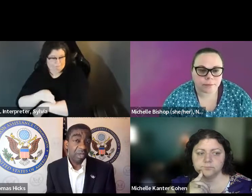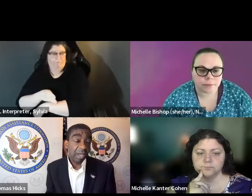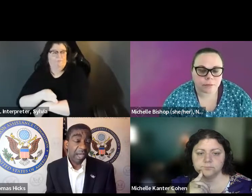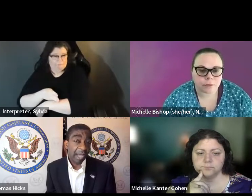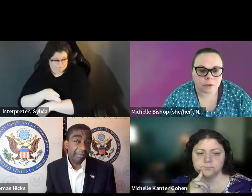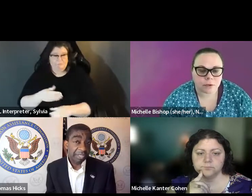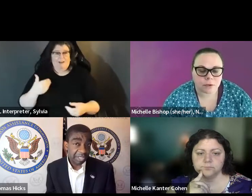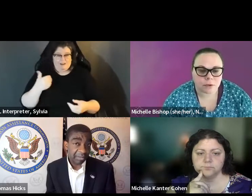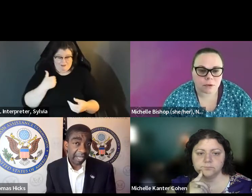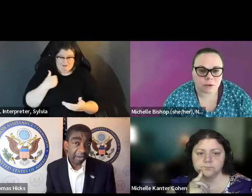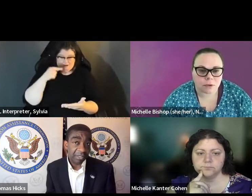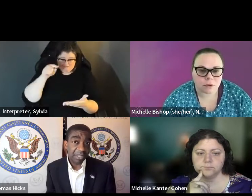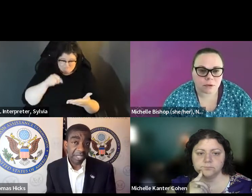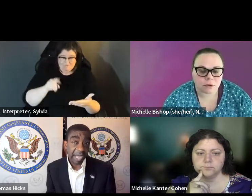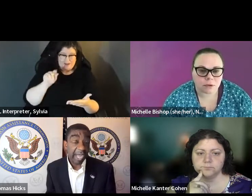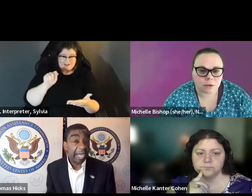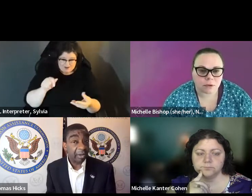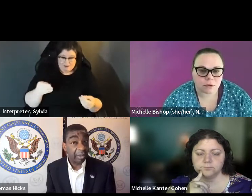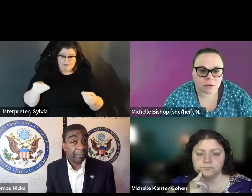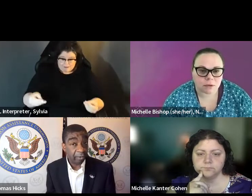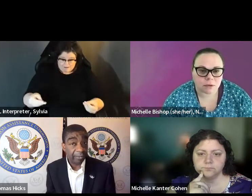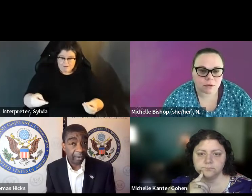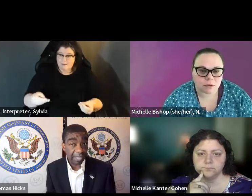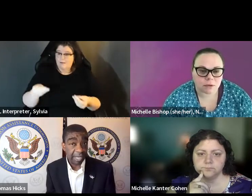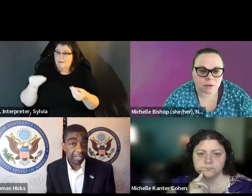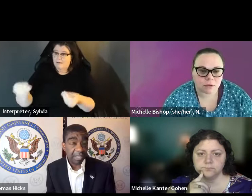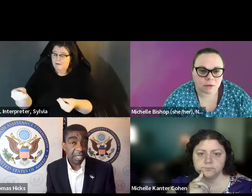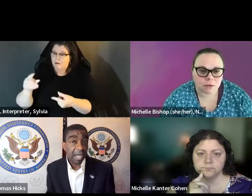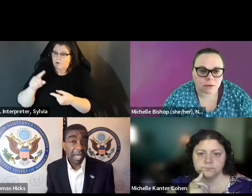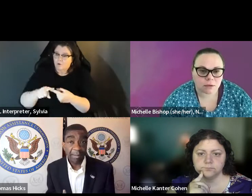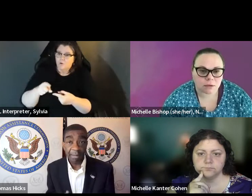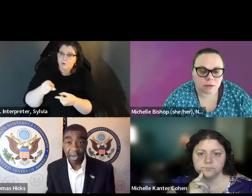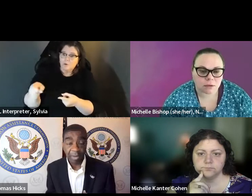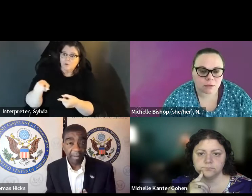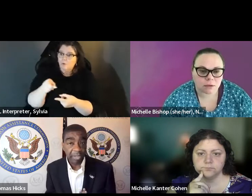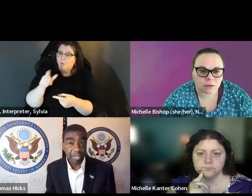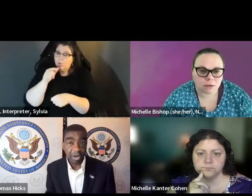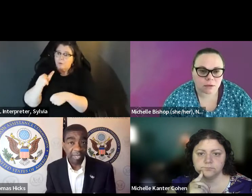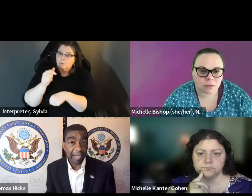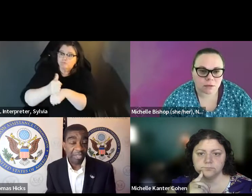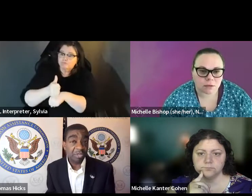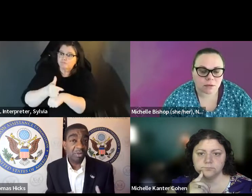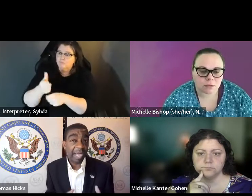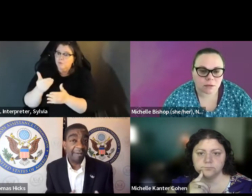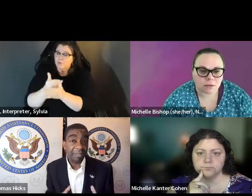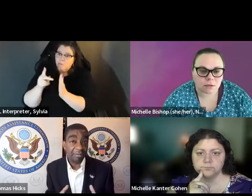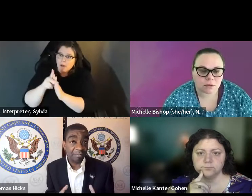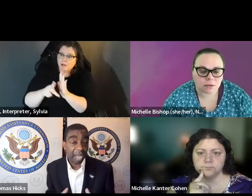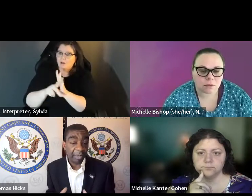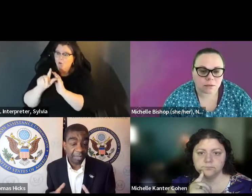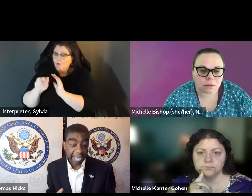improvements to the process. And so now that we have that data, how can we take that back to decision makers to And so, now that we have that data, how can we take that back to decision makers to say, Hey, how can we improve the process?